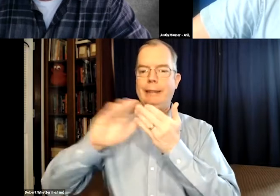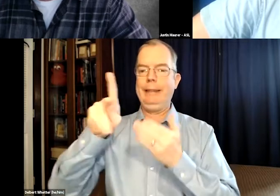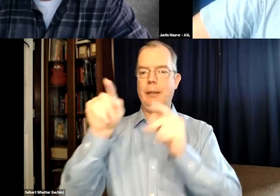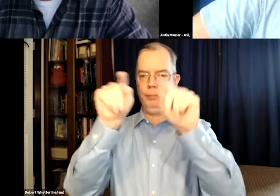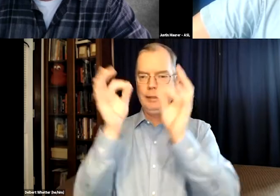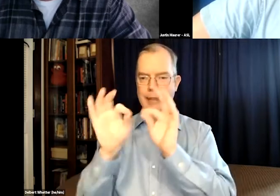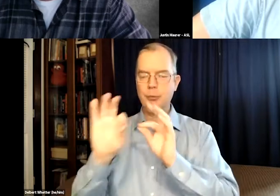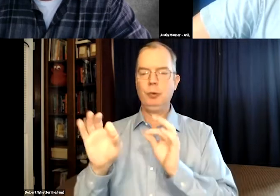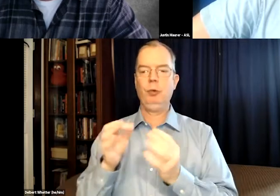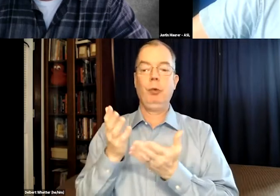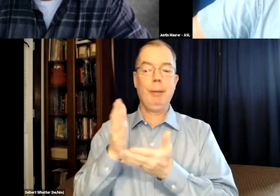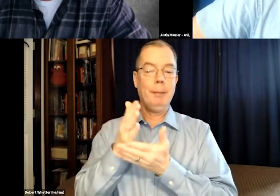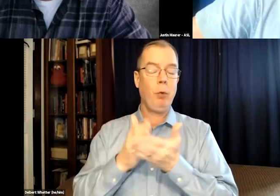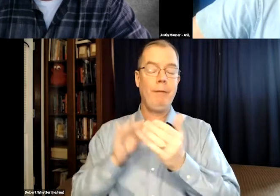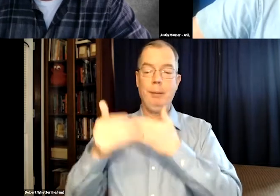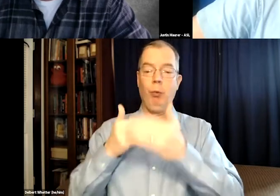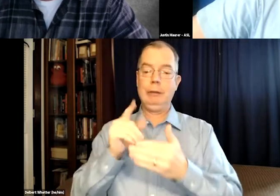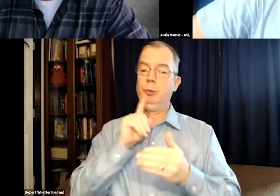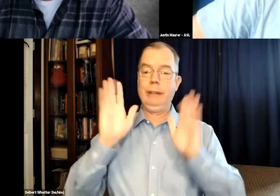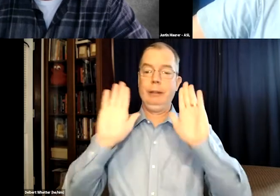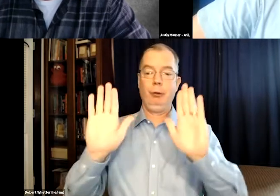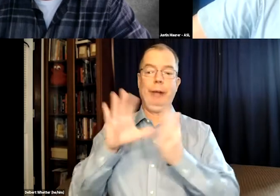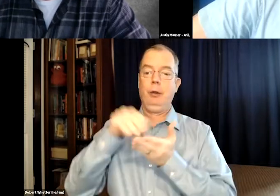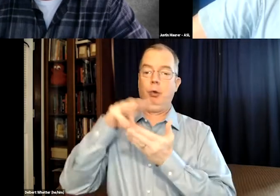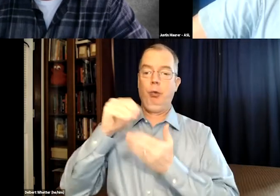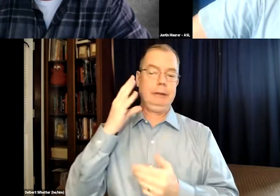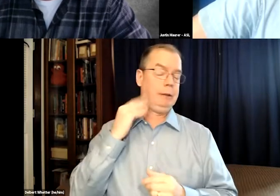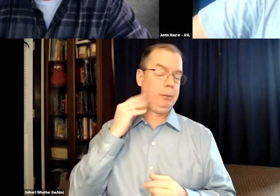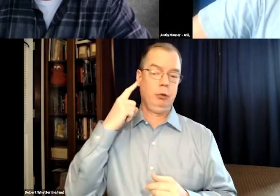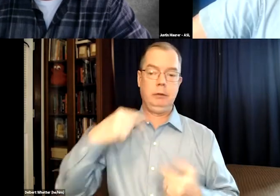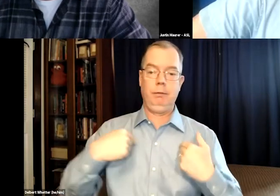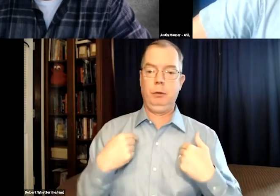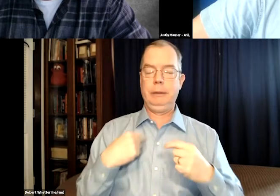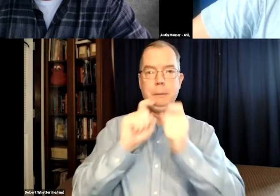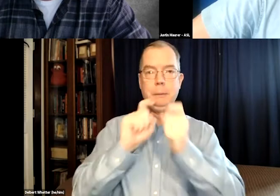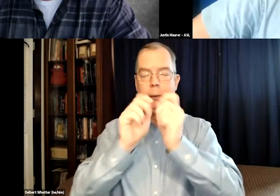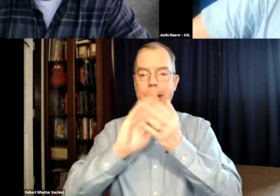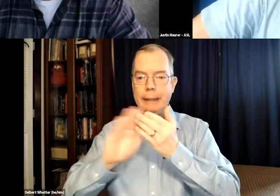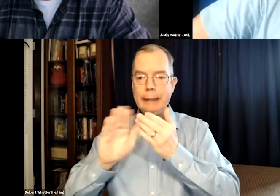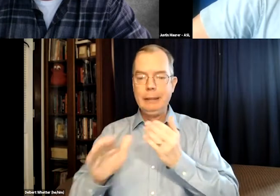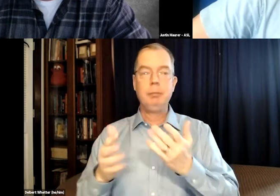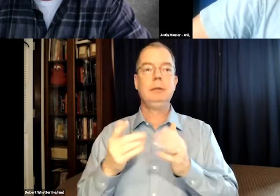And so I taught myself how to clean up these captions. And part of the process, it was actually a really great learning